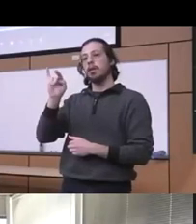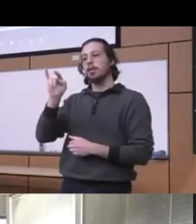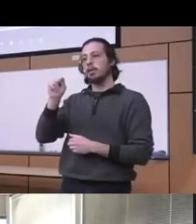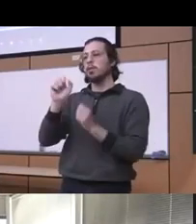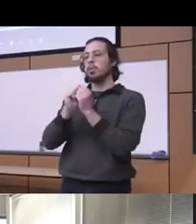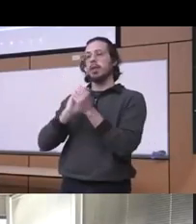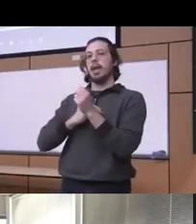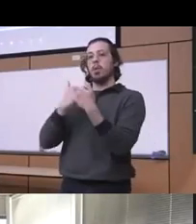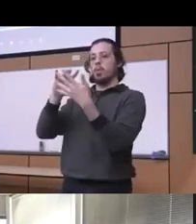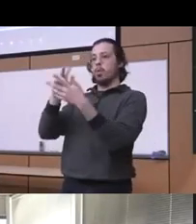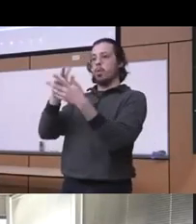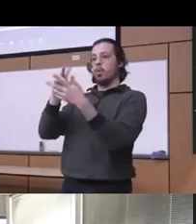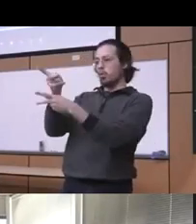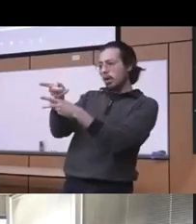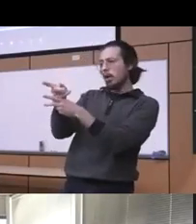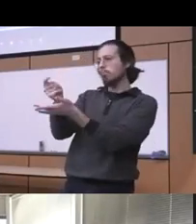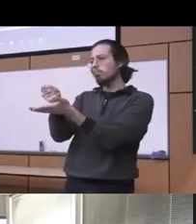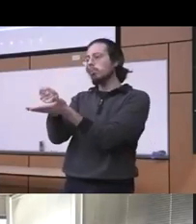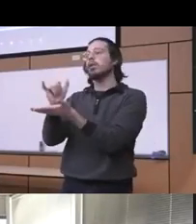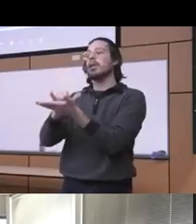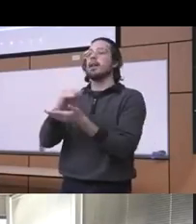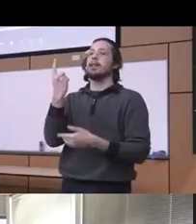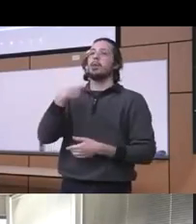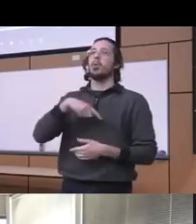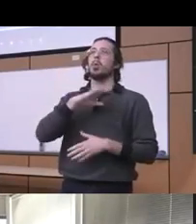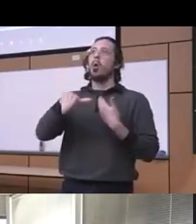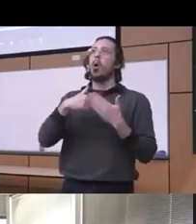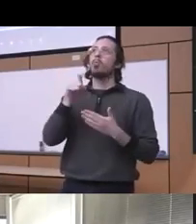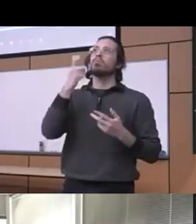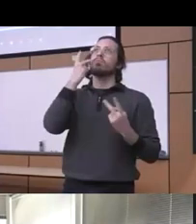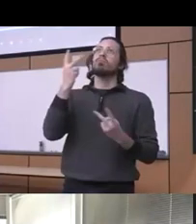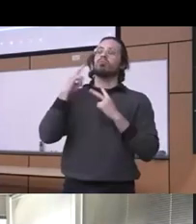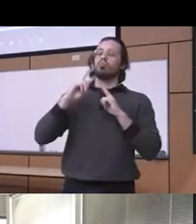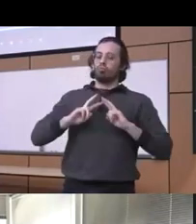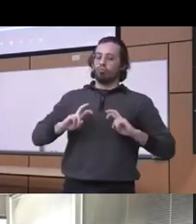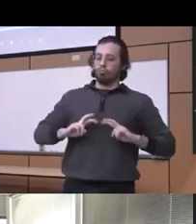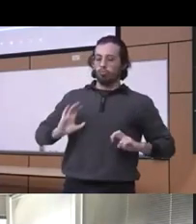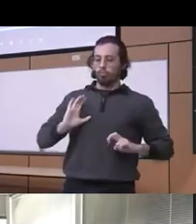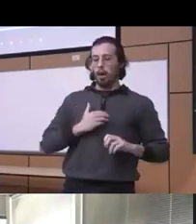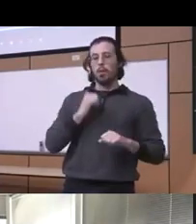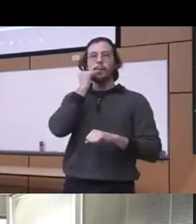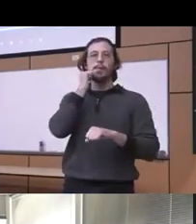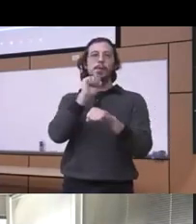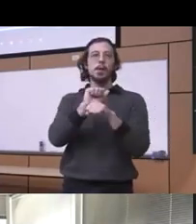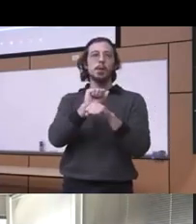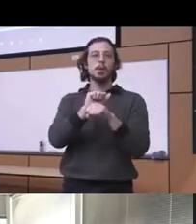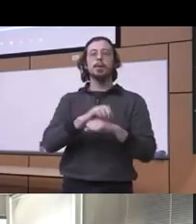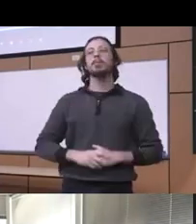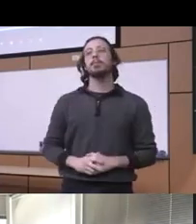um that's something really to reflect on all of us in our day-to-day work really while people